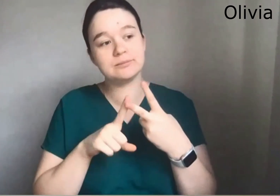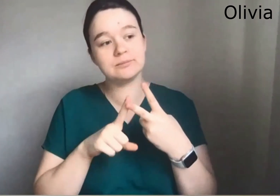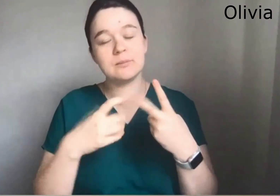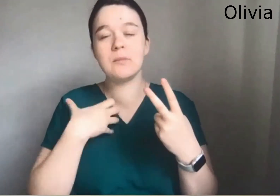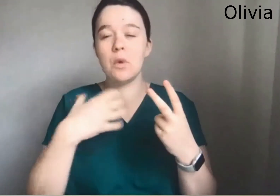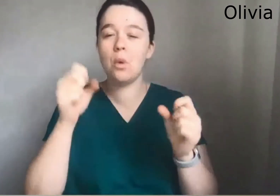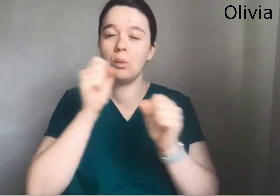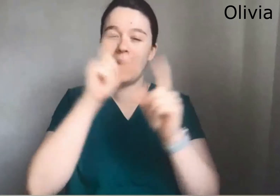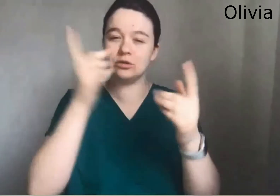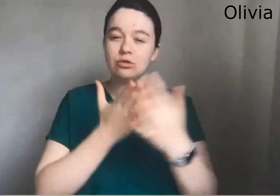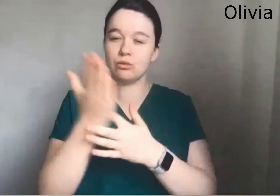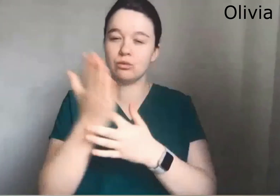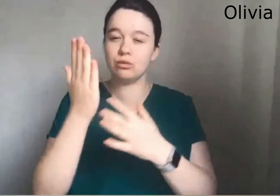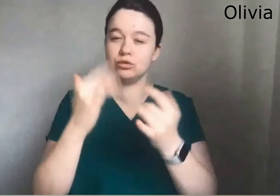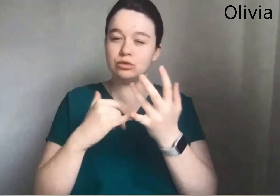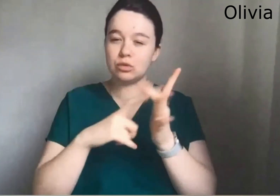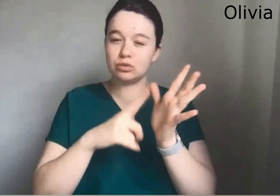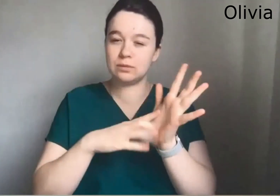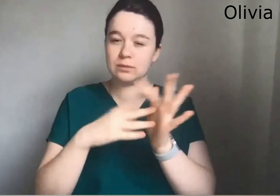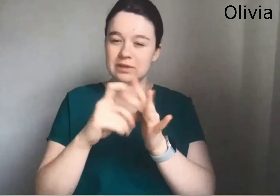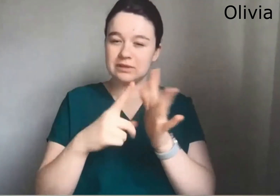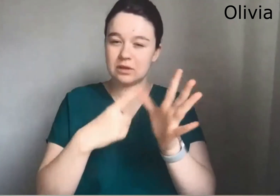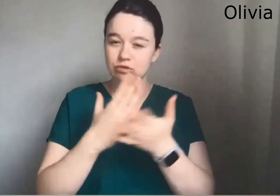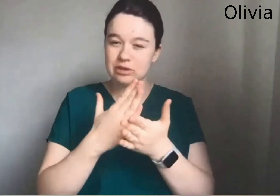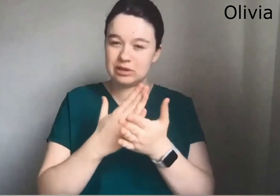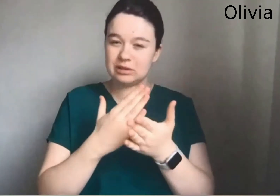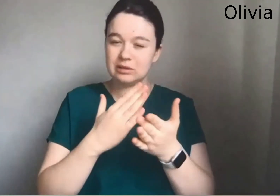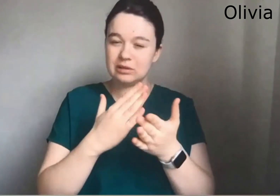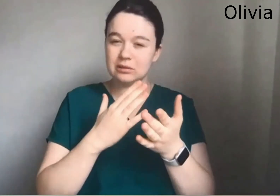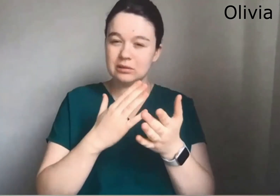Secondly more awareness through social media